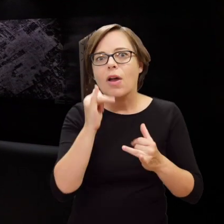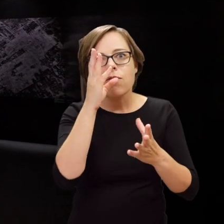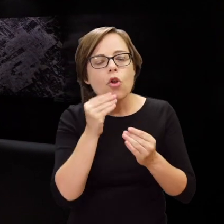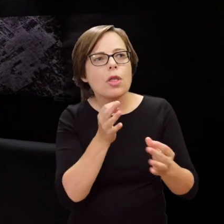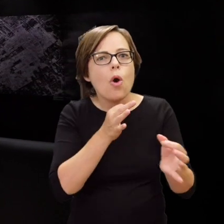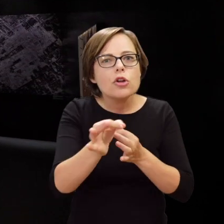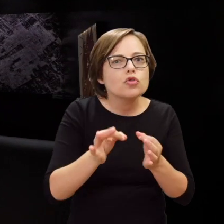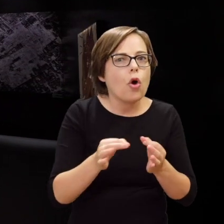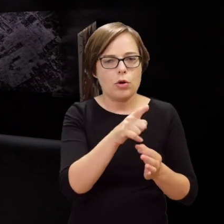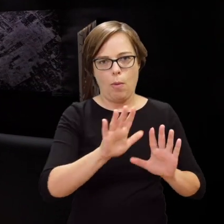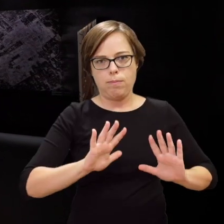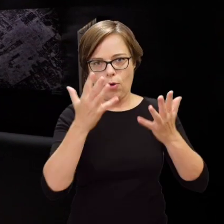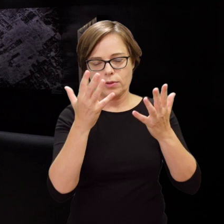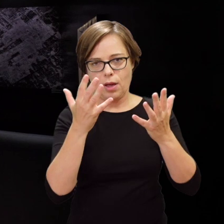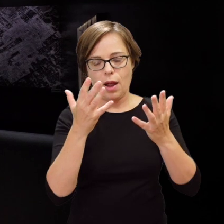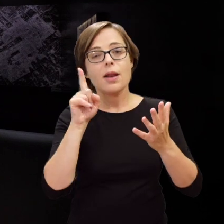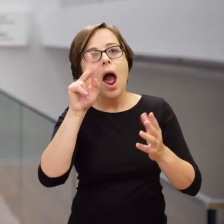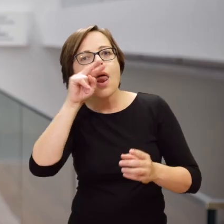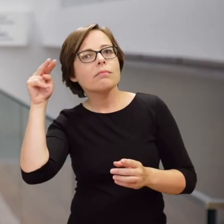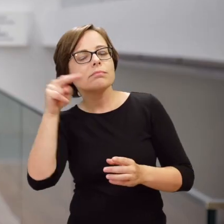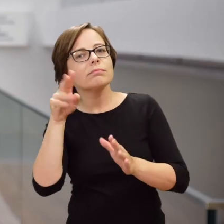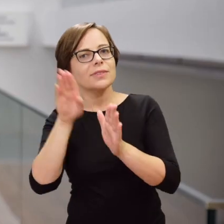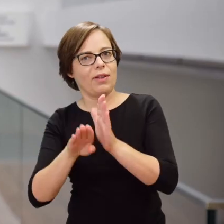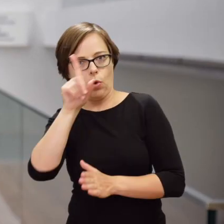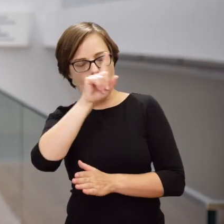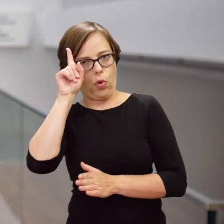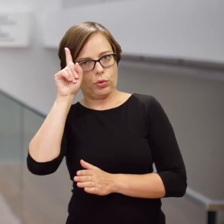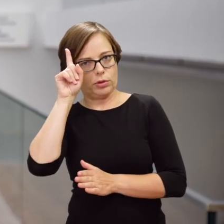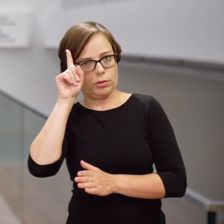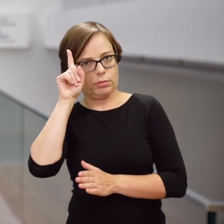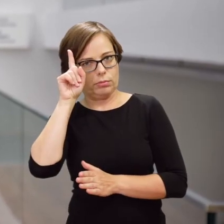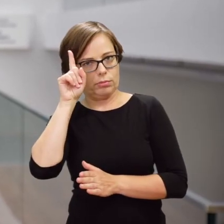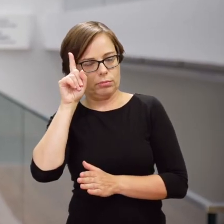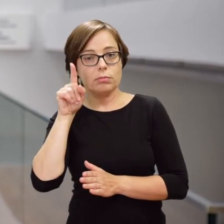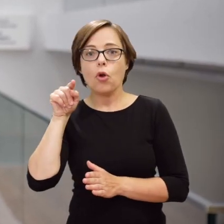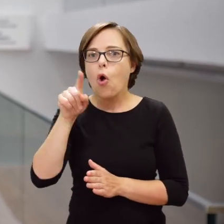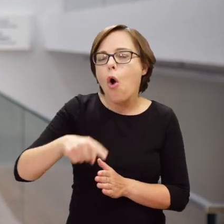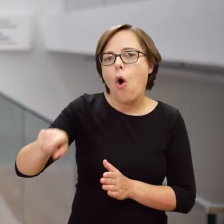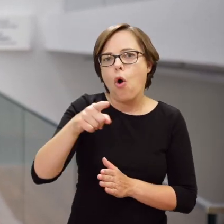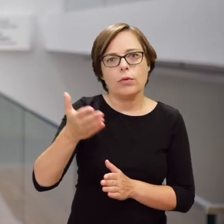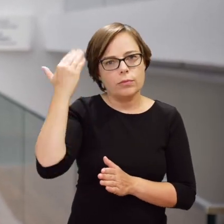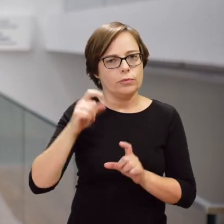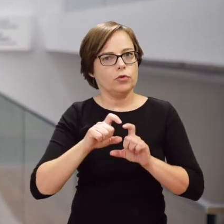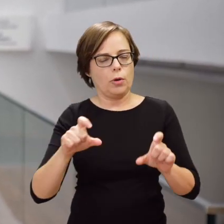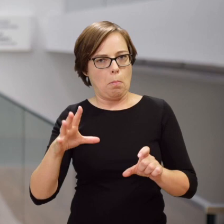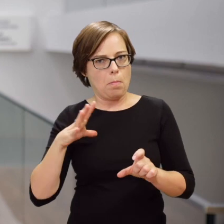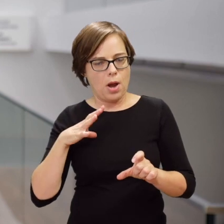through the entire history of the Uprising told from the perspective of civilians,